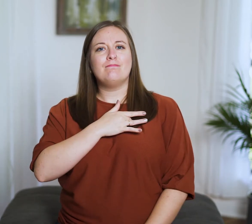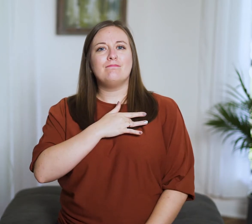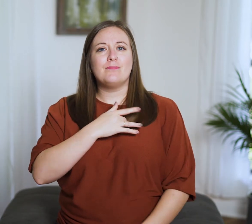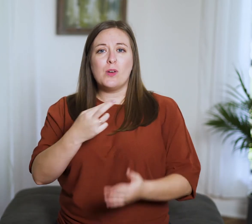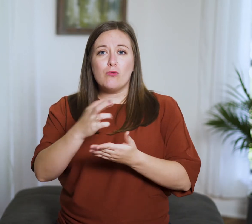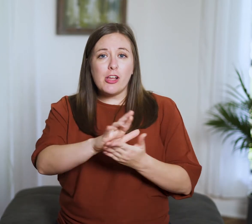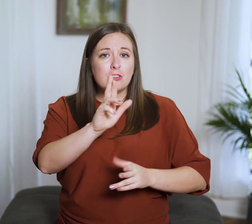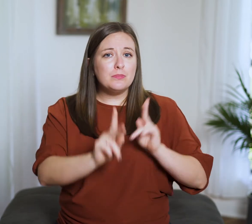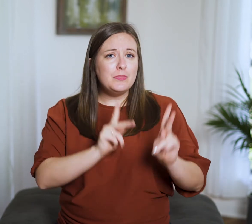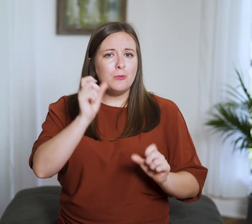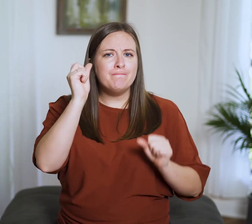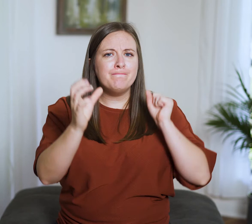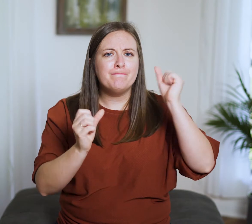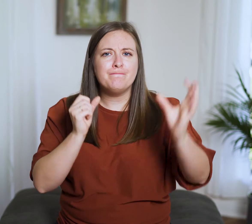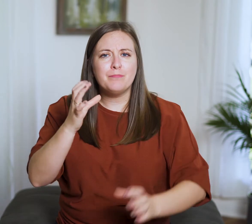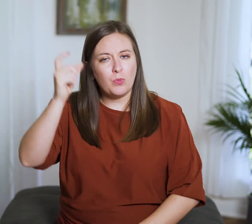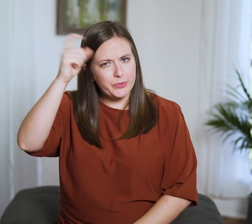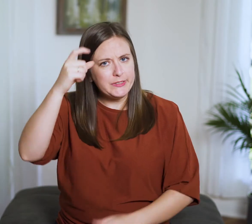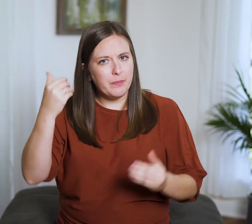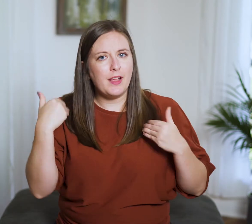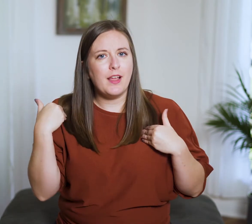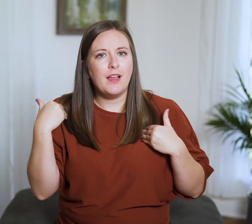and “The mouth of the righteous brings forth wisdom,